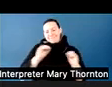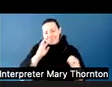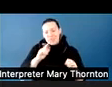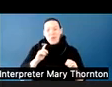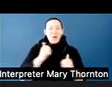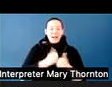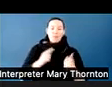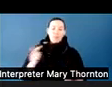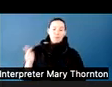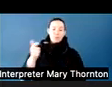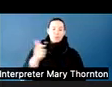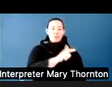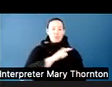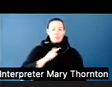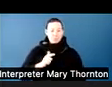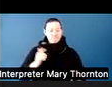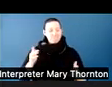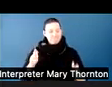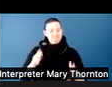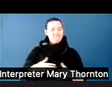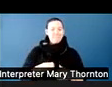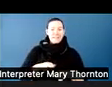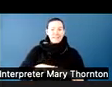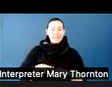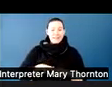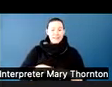And then we awkwardly sat in silence for a few minutes.